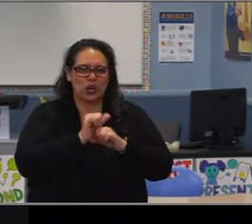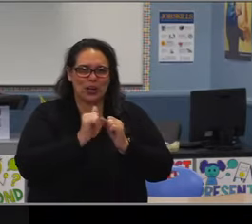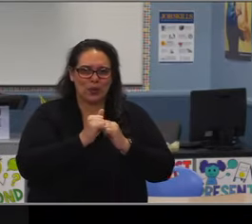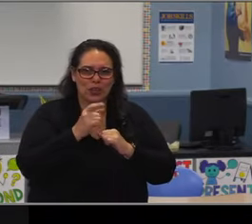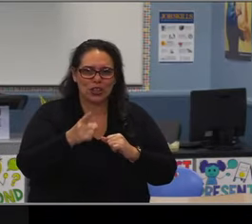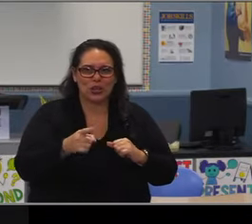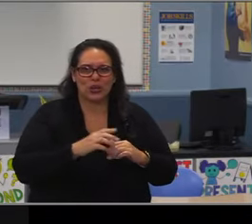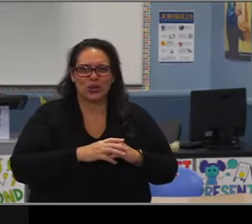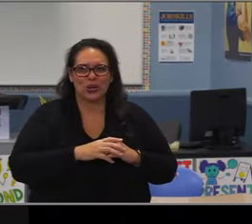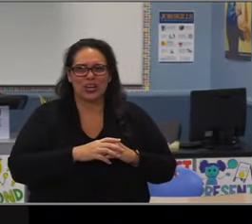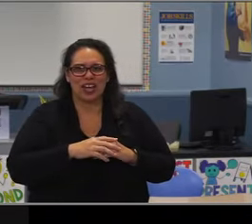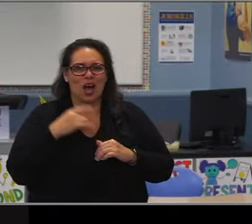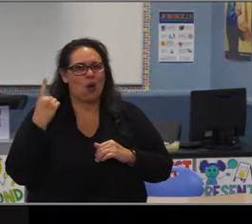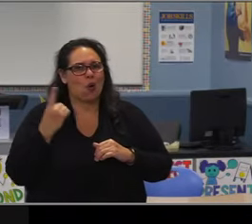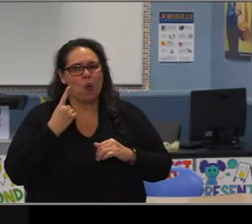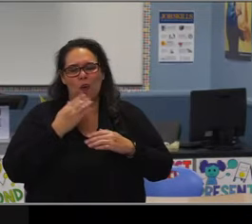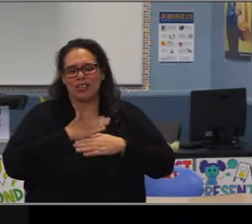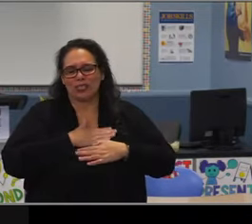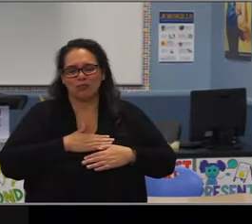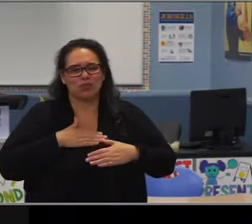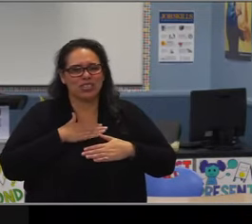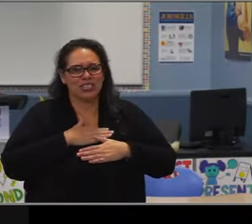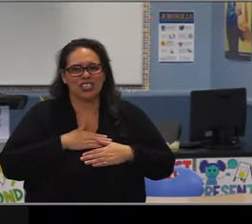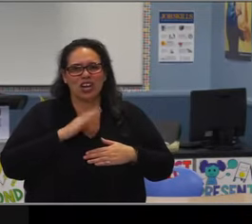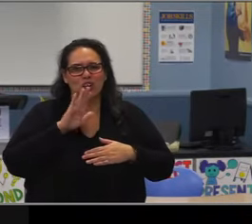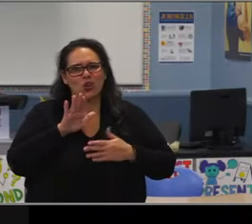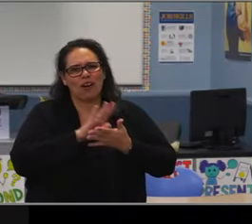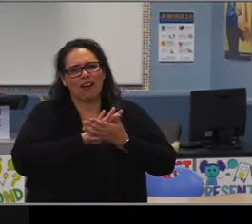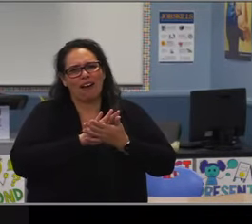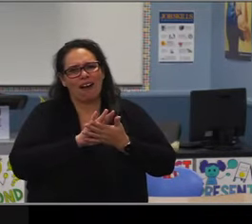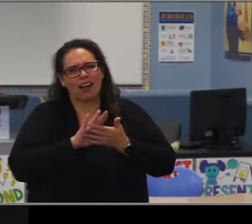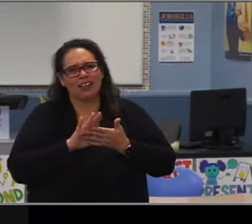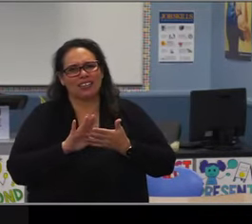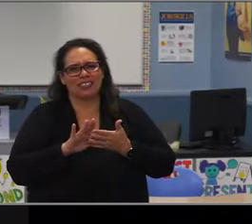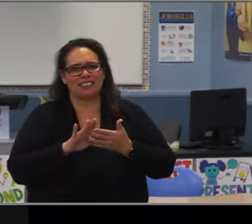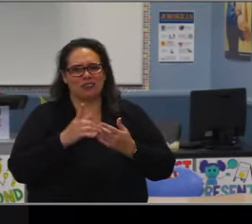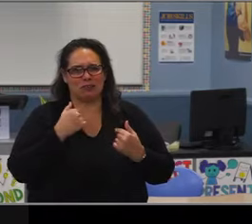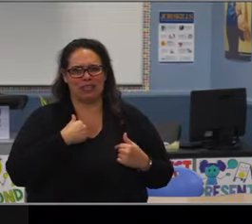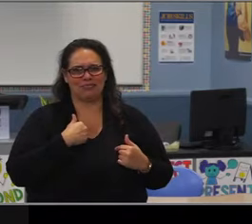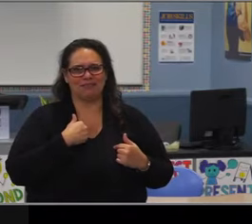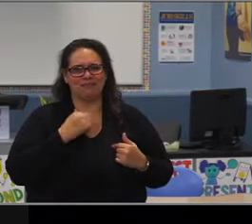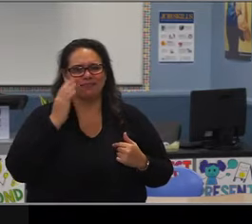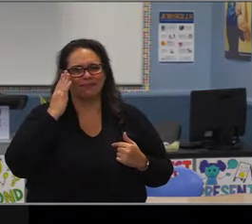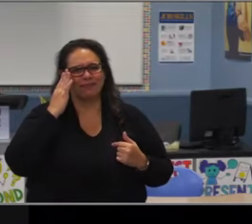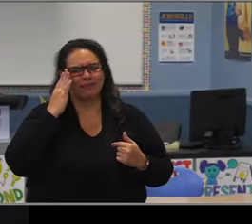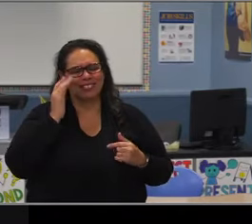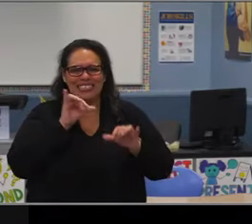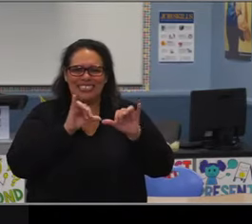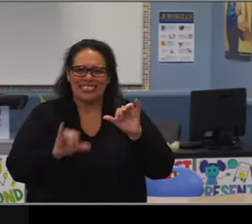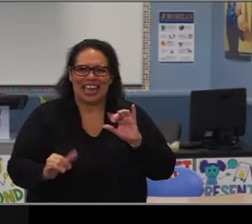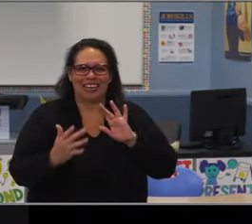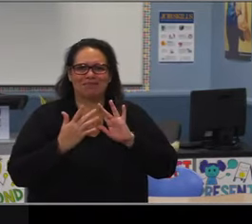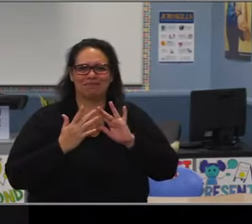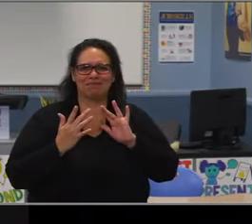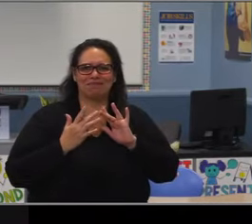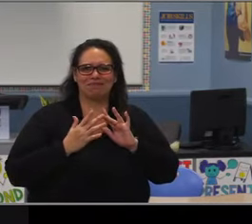students, teachers, coaches, principals and in fact, one of my favorite tidbits is that